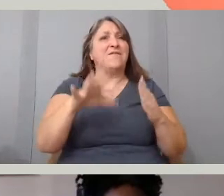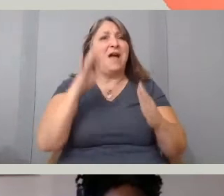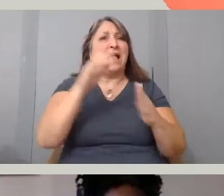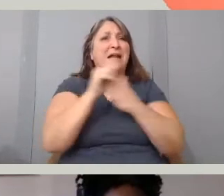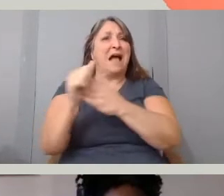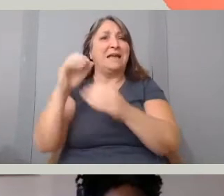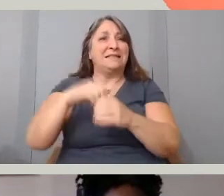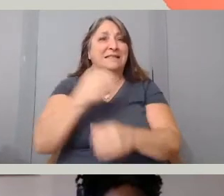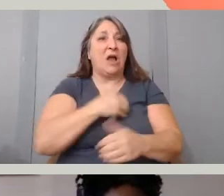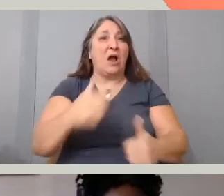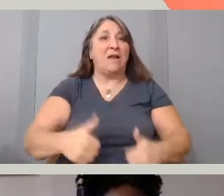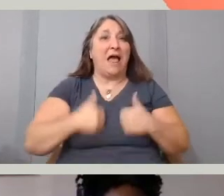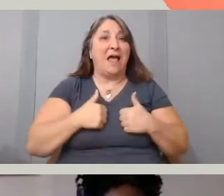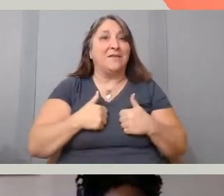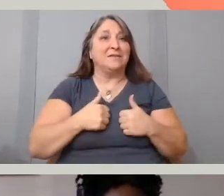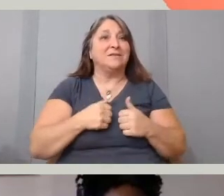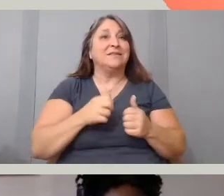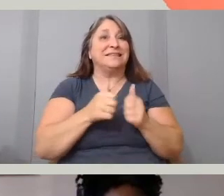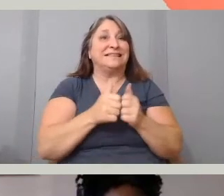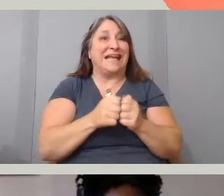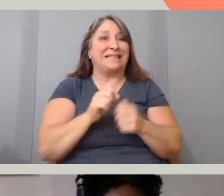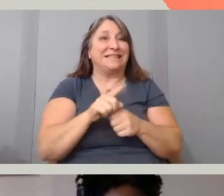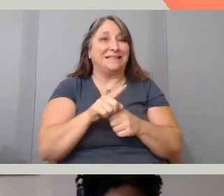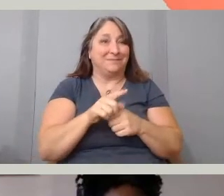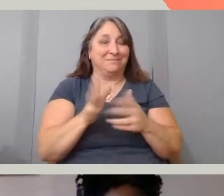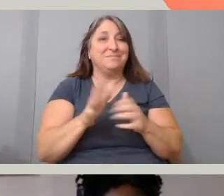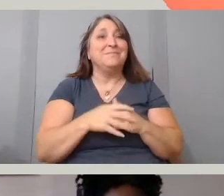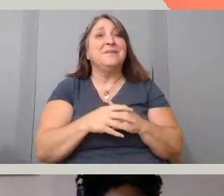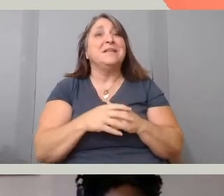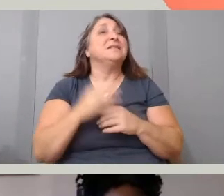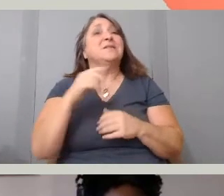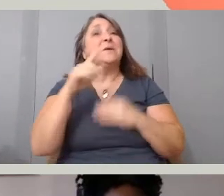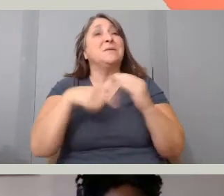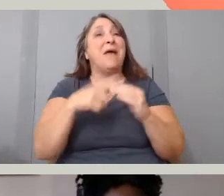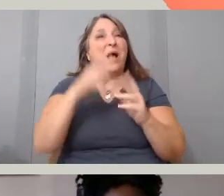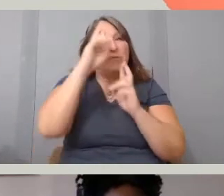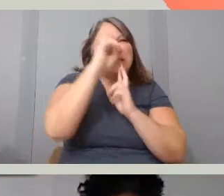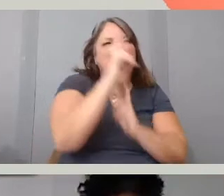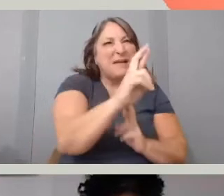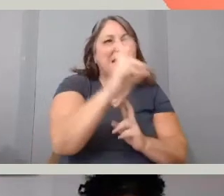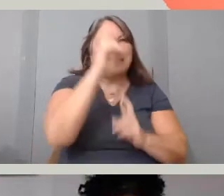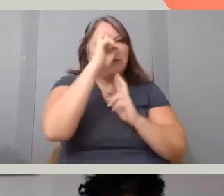Well, I think it's crucial what you're saying because it's really about respect and respecting the people who you have